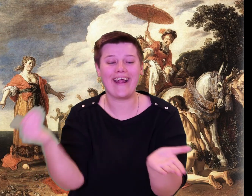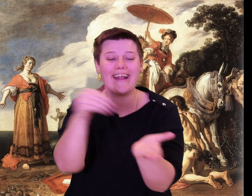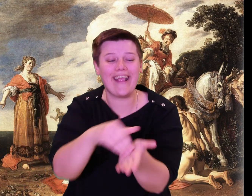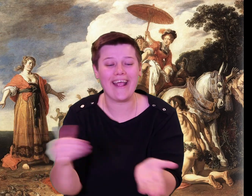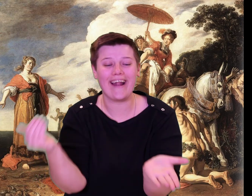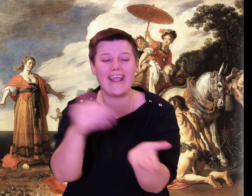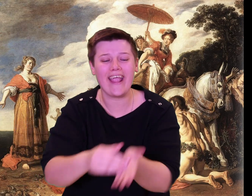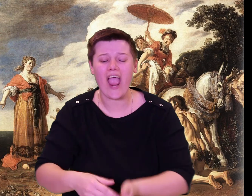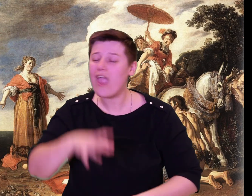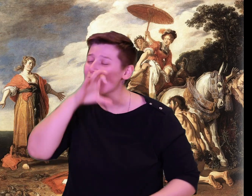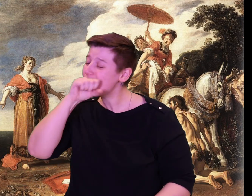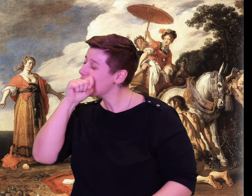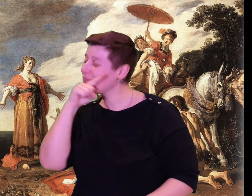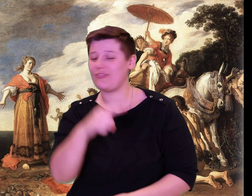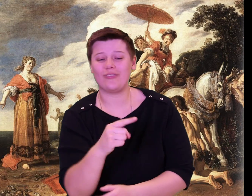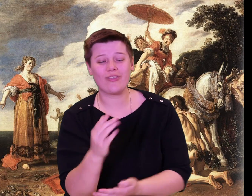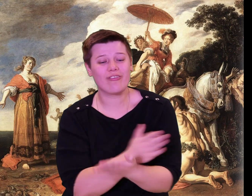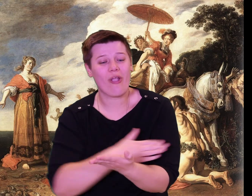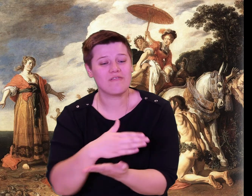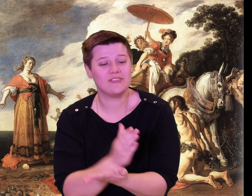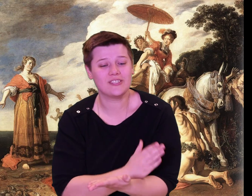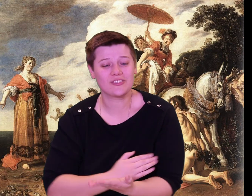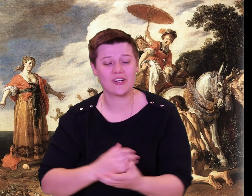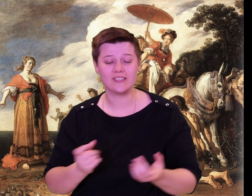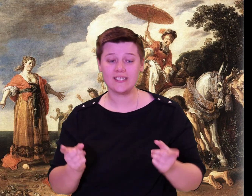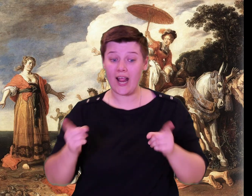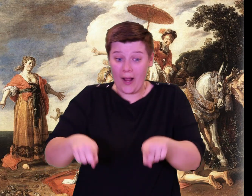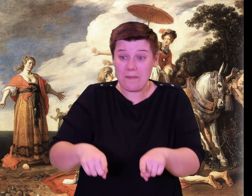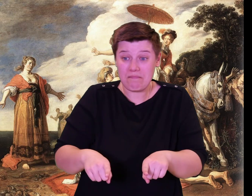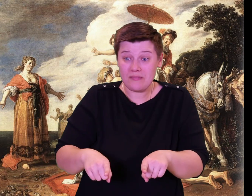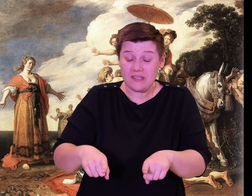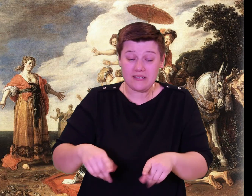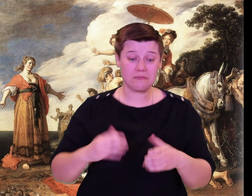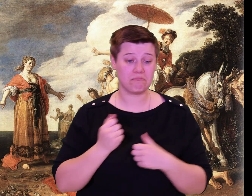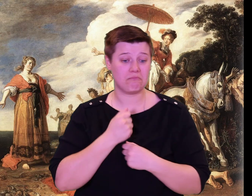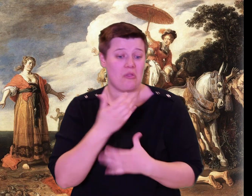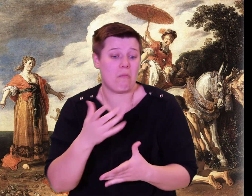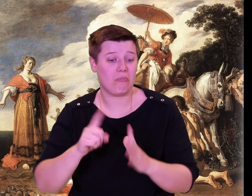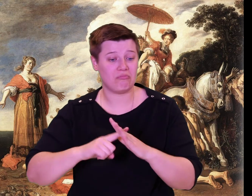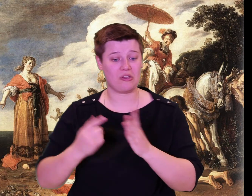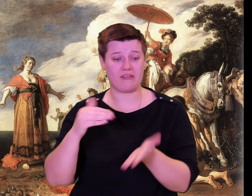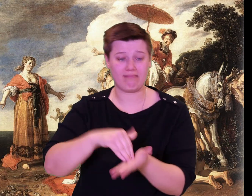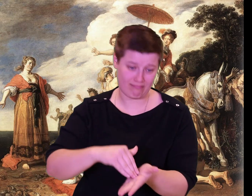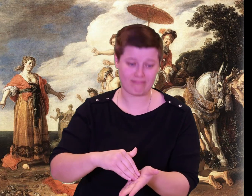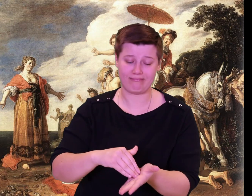But each time the Phaeacian nobles urged the bard to sing again--they loved his songs.